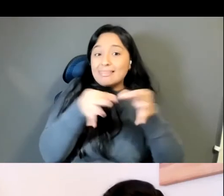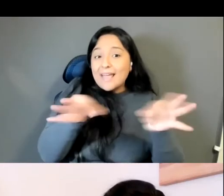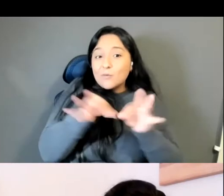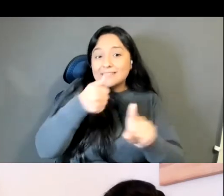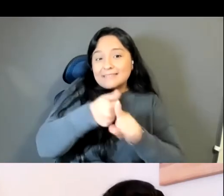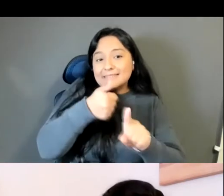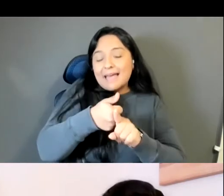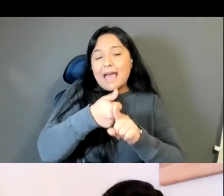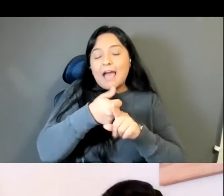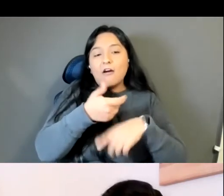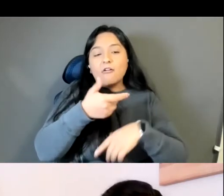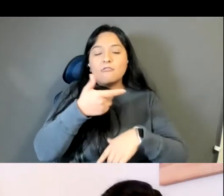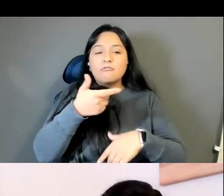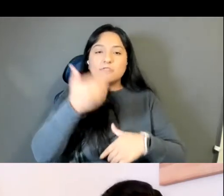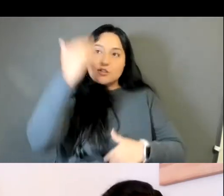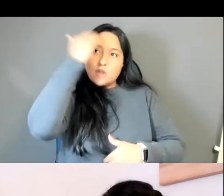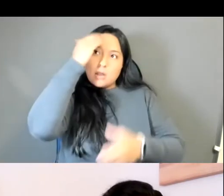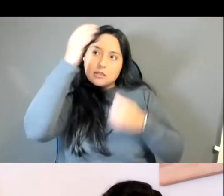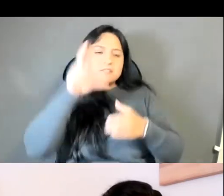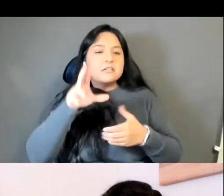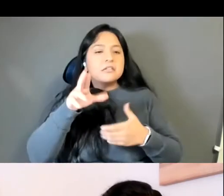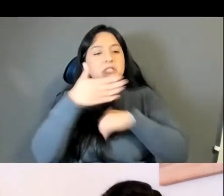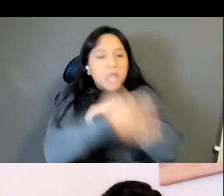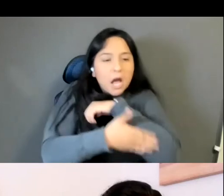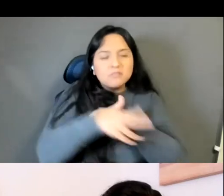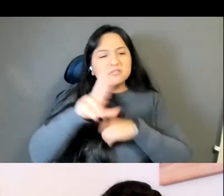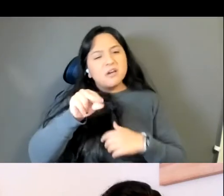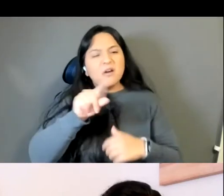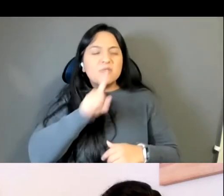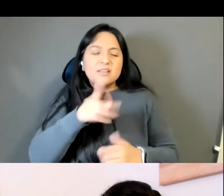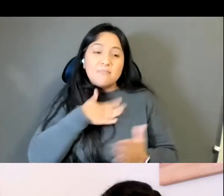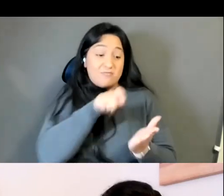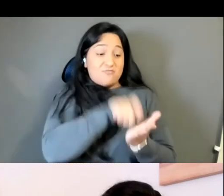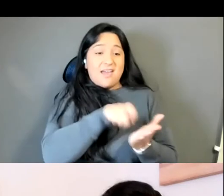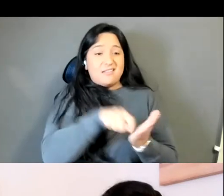the country, anything like that, I was just trying to kind of have the reader follow along